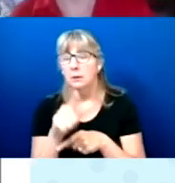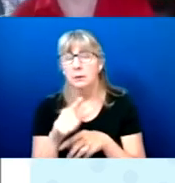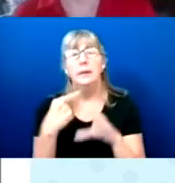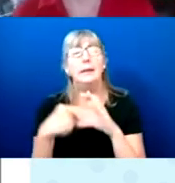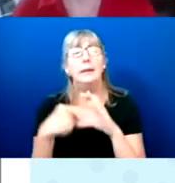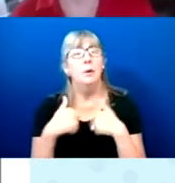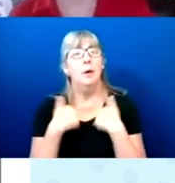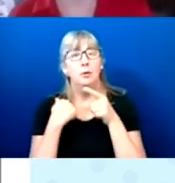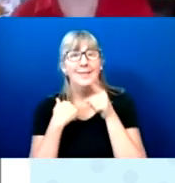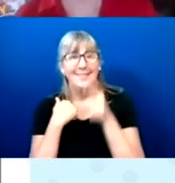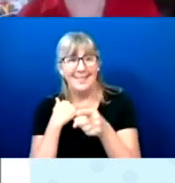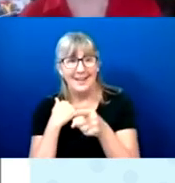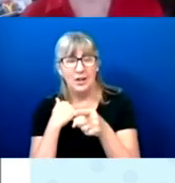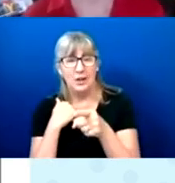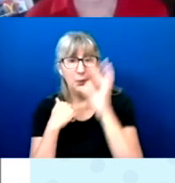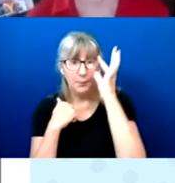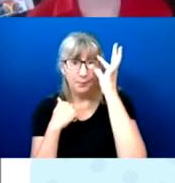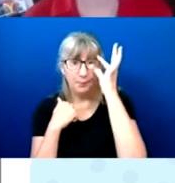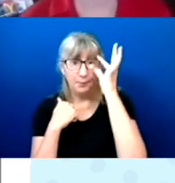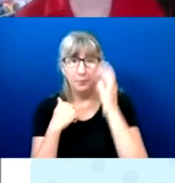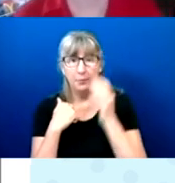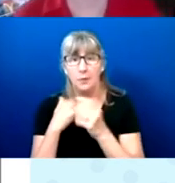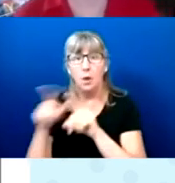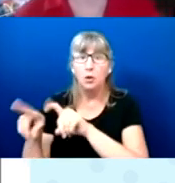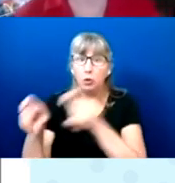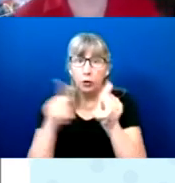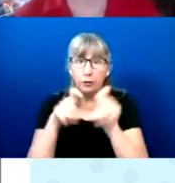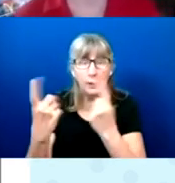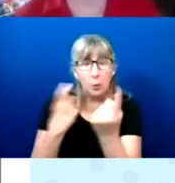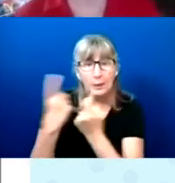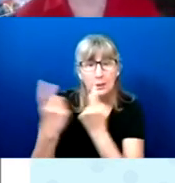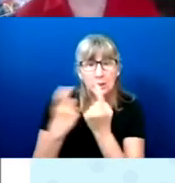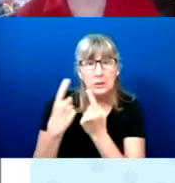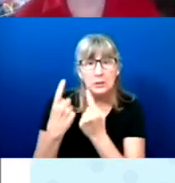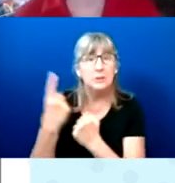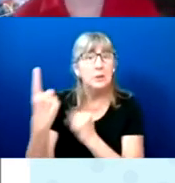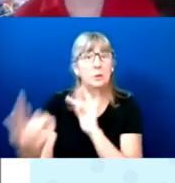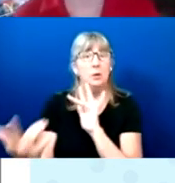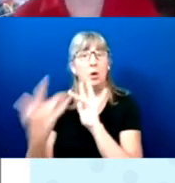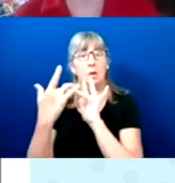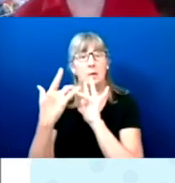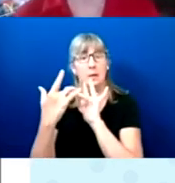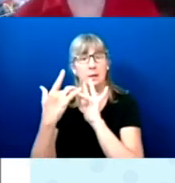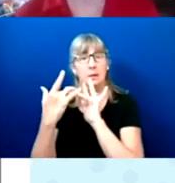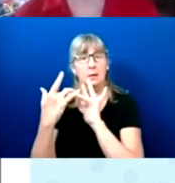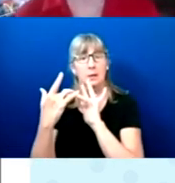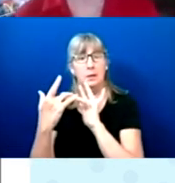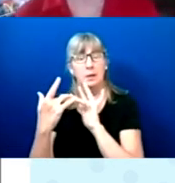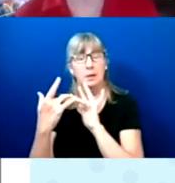And then if there's questions about the survey, someone that you can contact, our email and